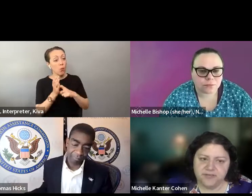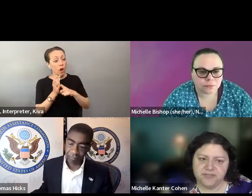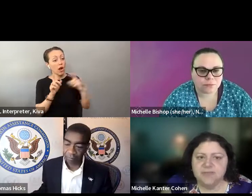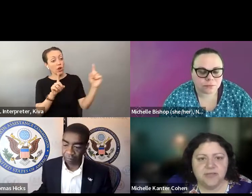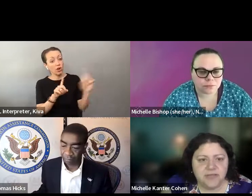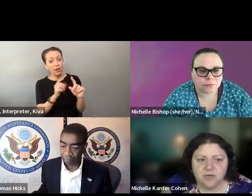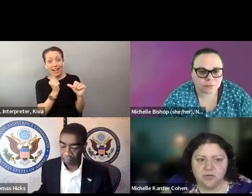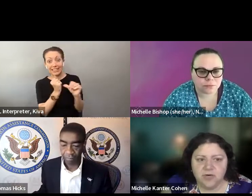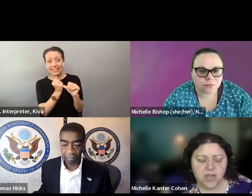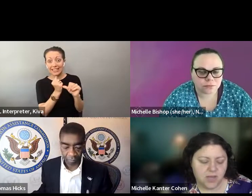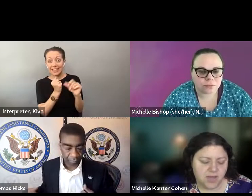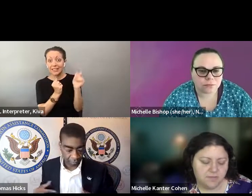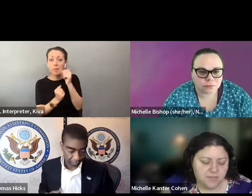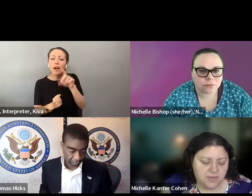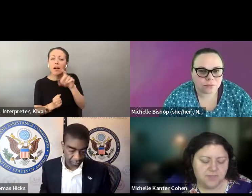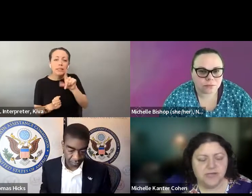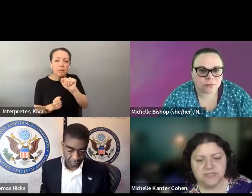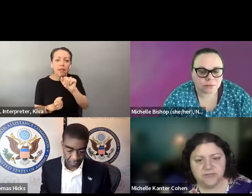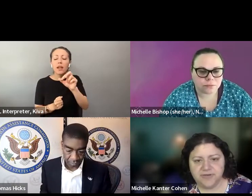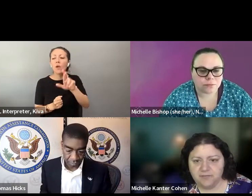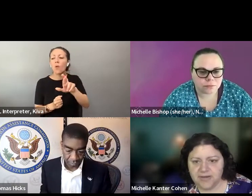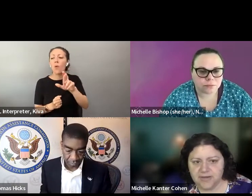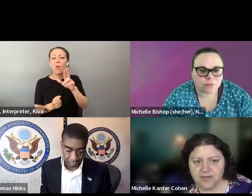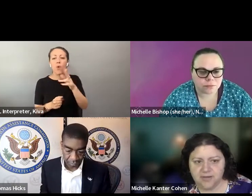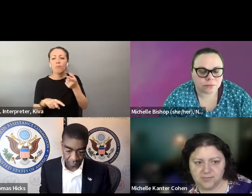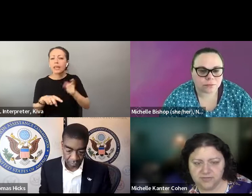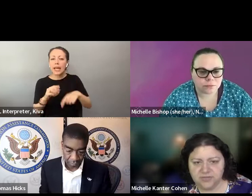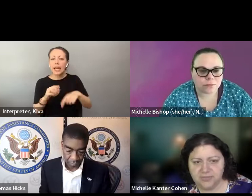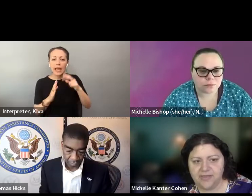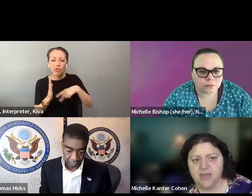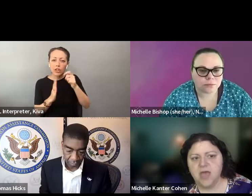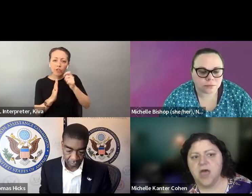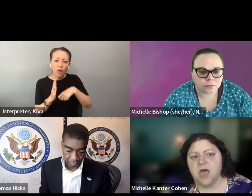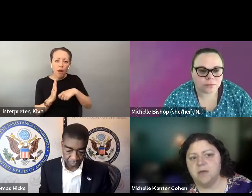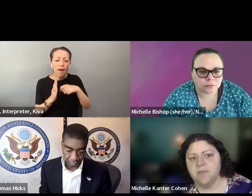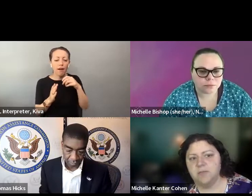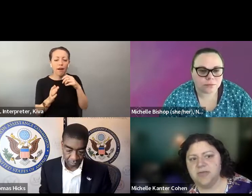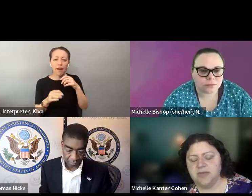section 208 of the voting rights act requires that people who need assistance for reason of their